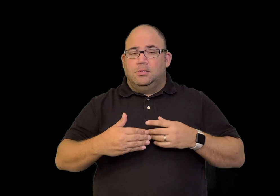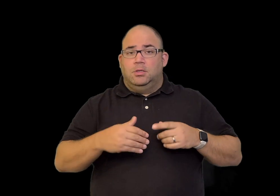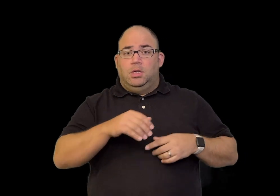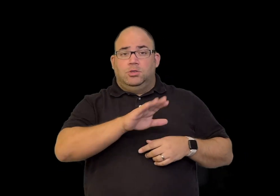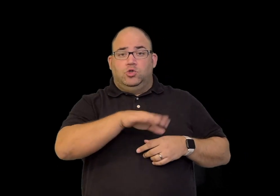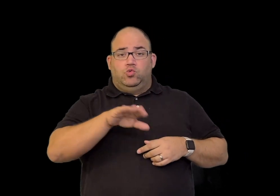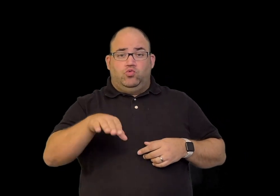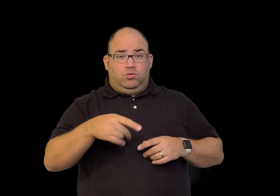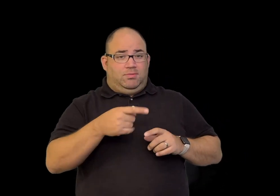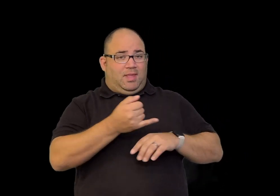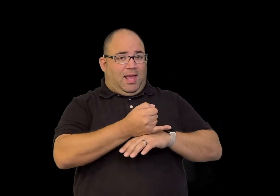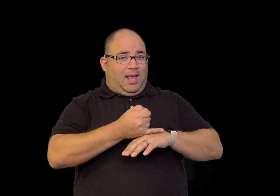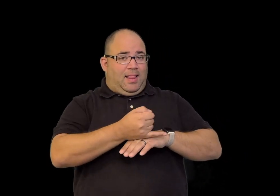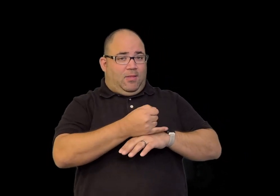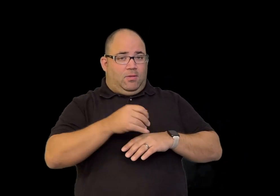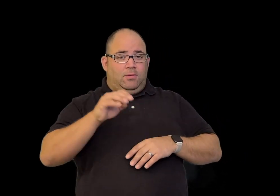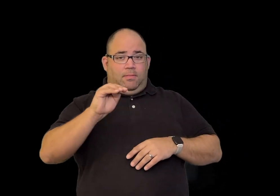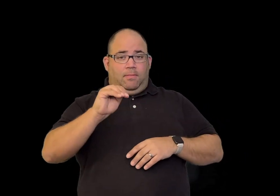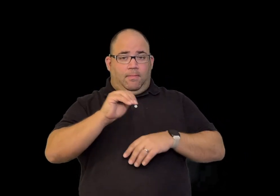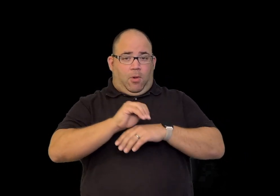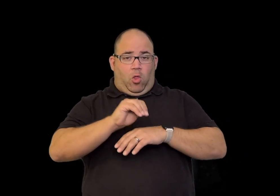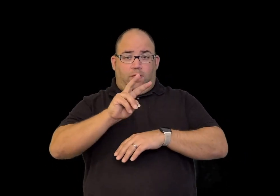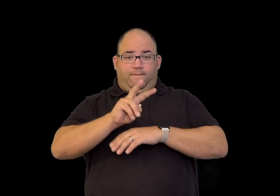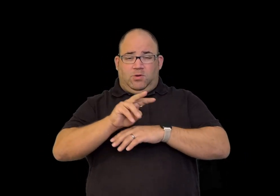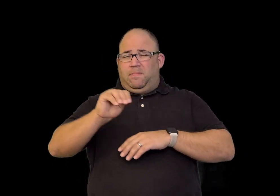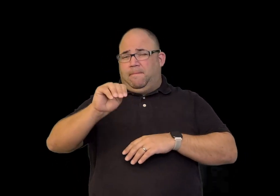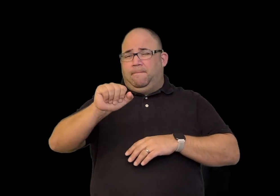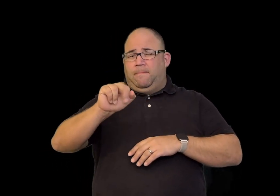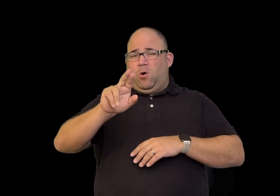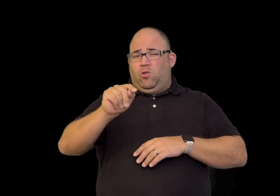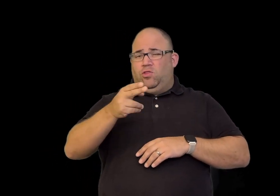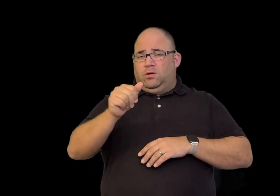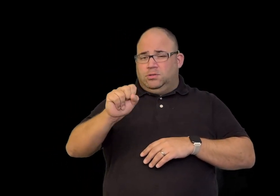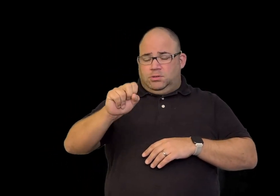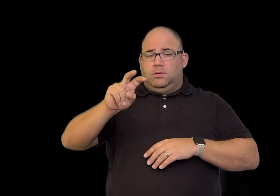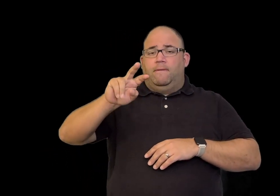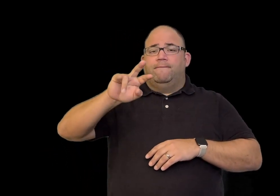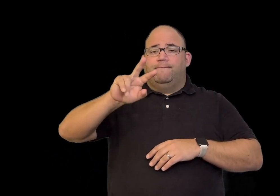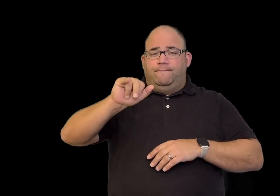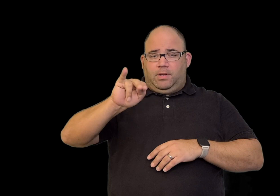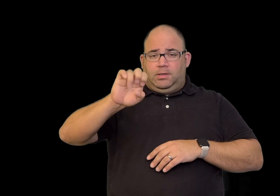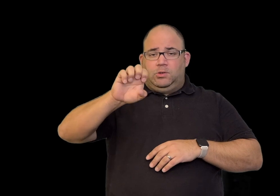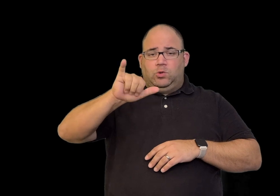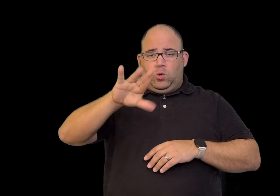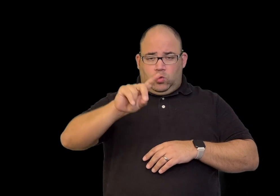Over time the deaf children from Martha's Vineyard